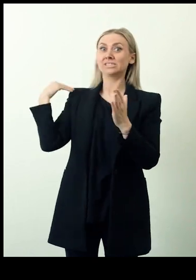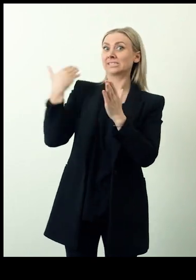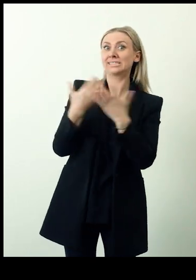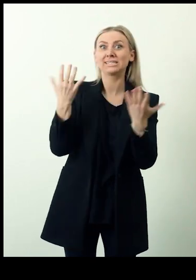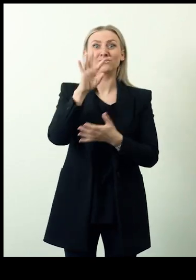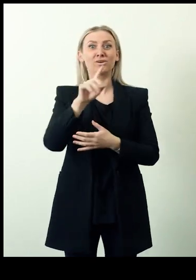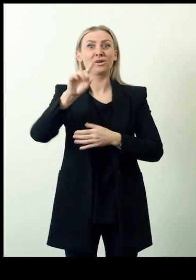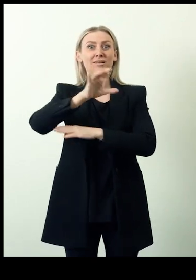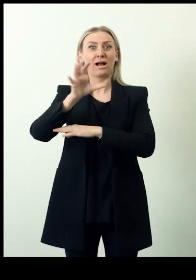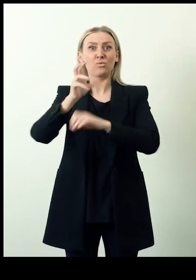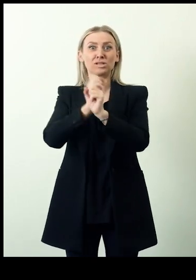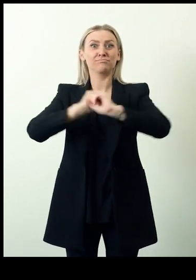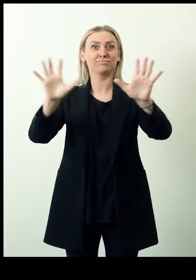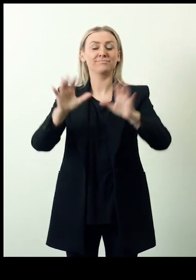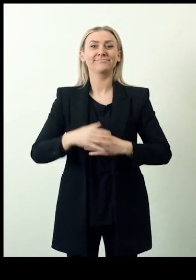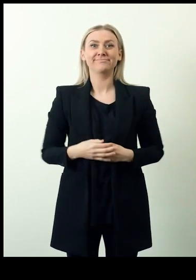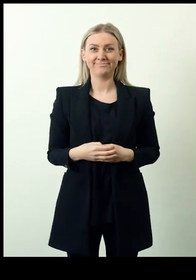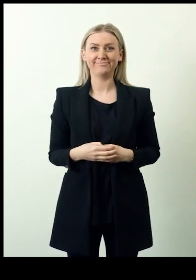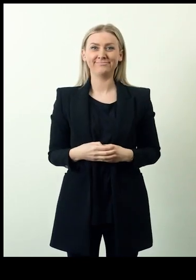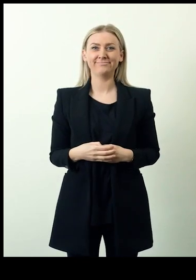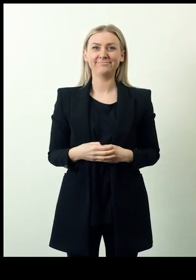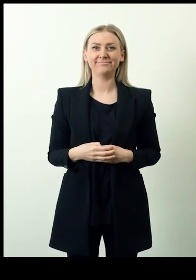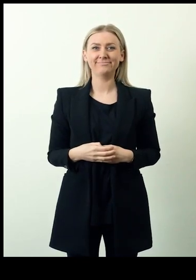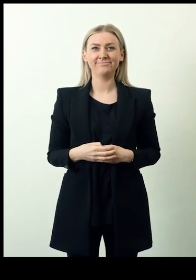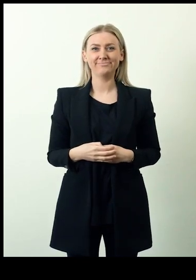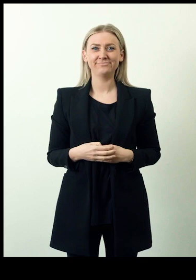By 2022, Mouse4all had users in 41 countries.